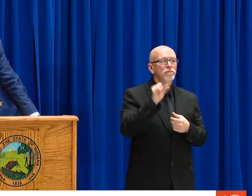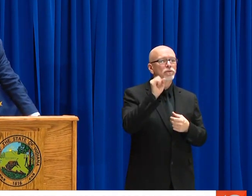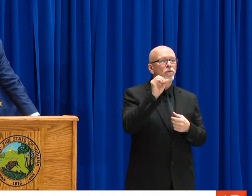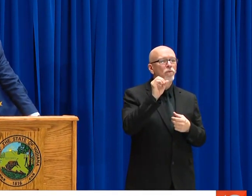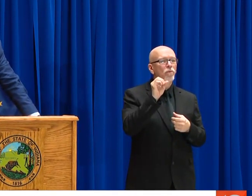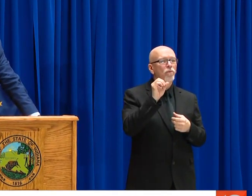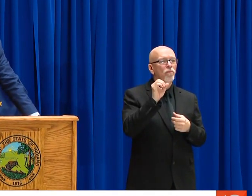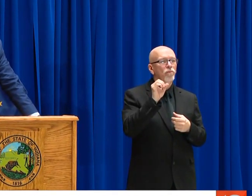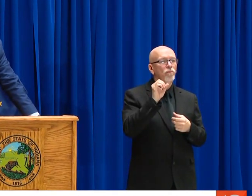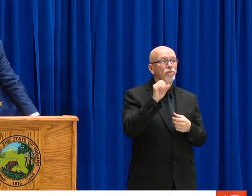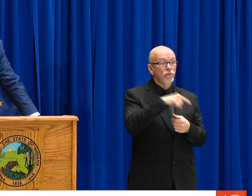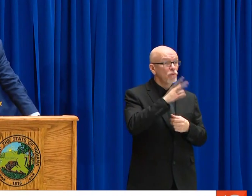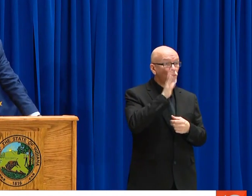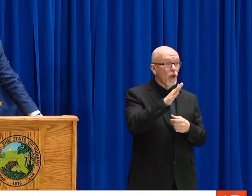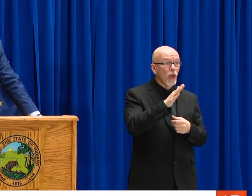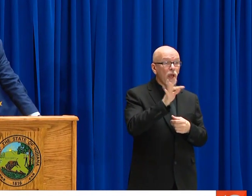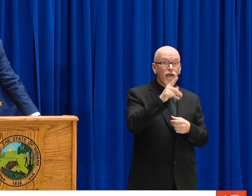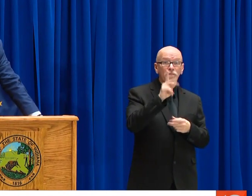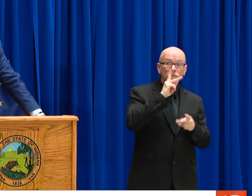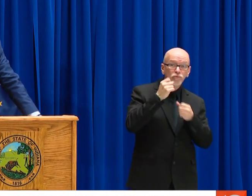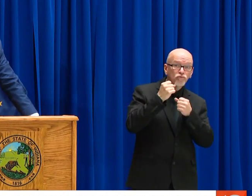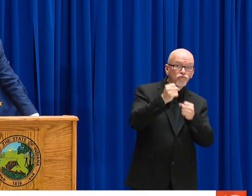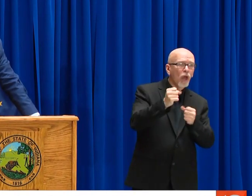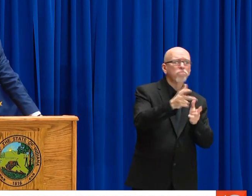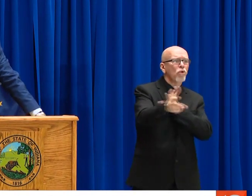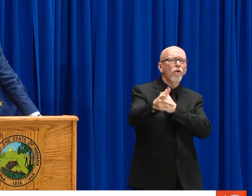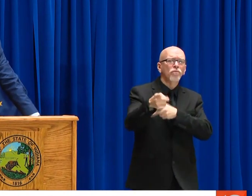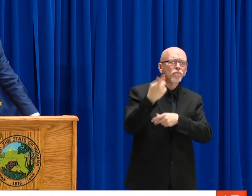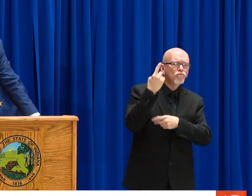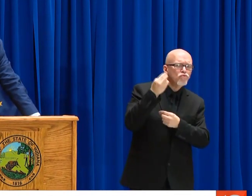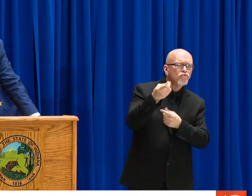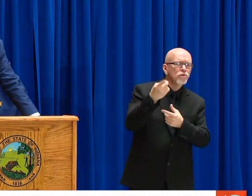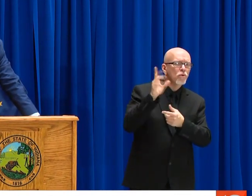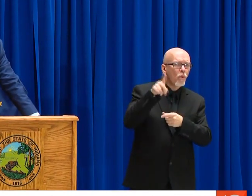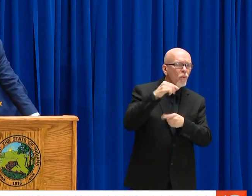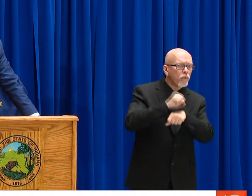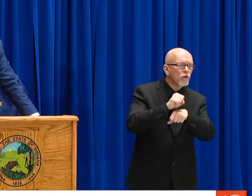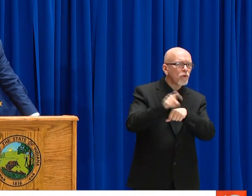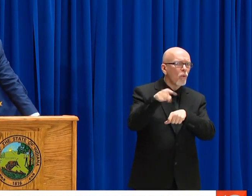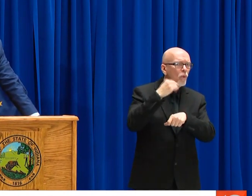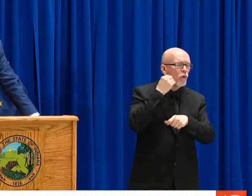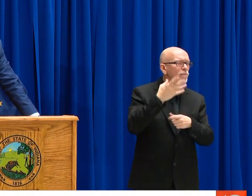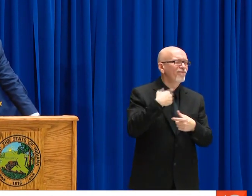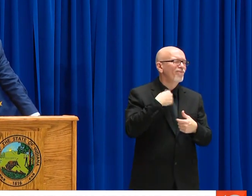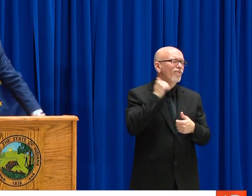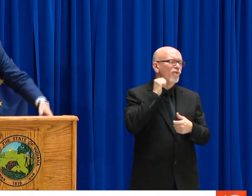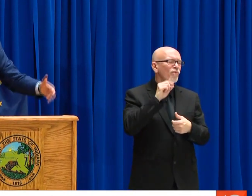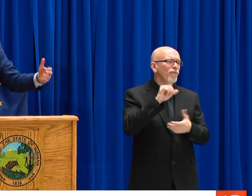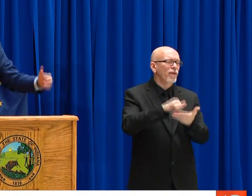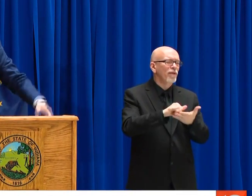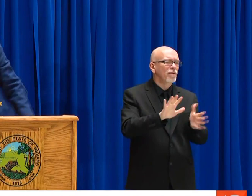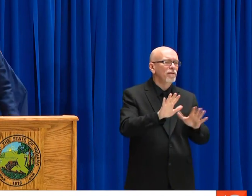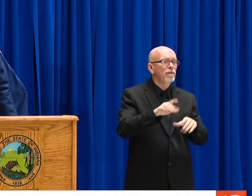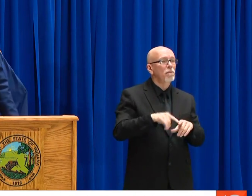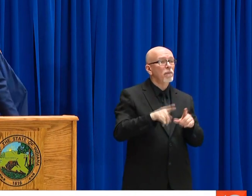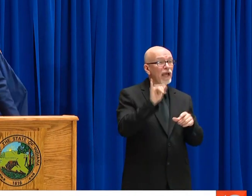OUR SUPERINTENDENT, DOUG CARTER'S POSITION TO SERVE AND PROTECT. AND SO -- AND THEY'RE NOT GOING